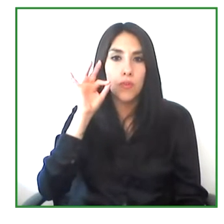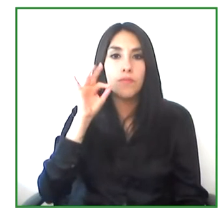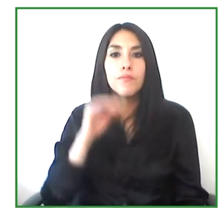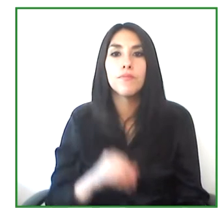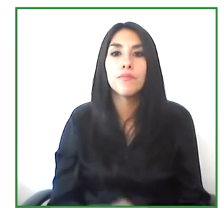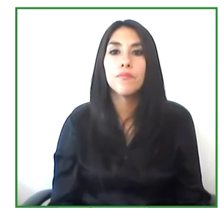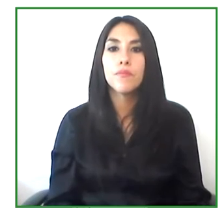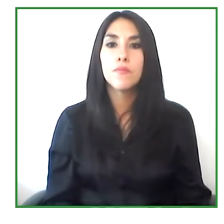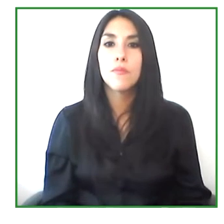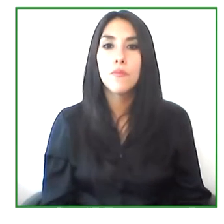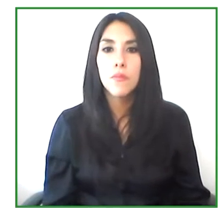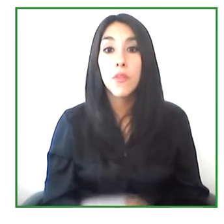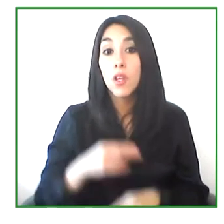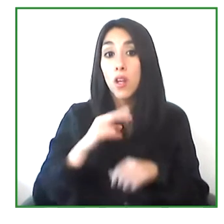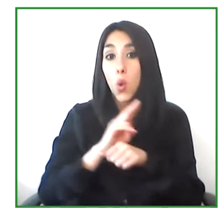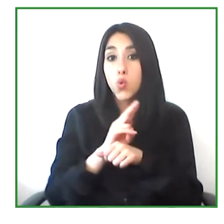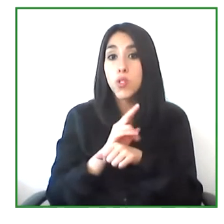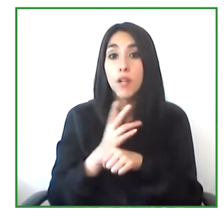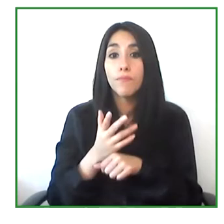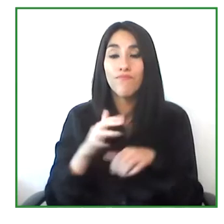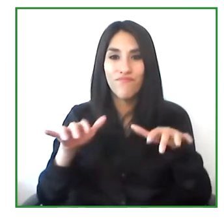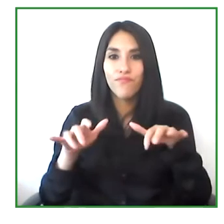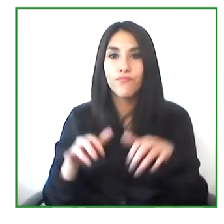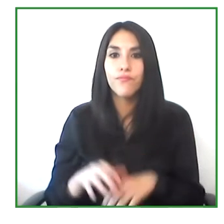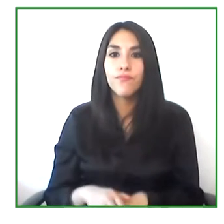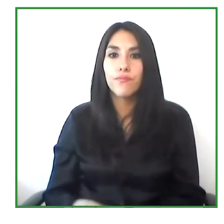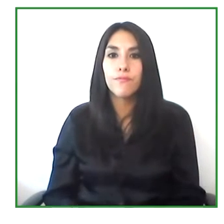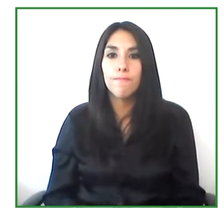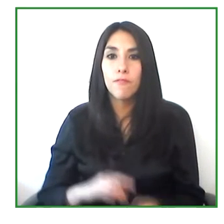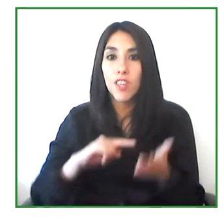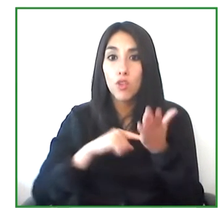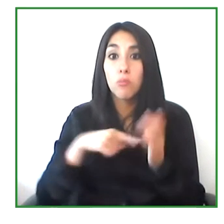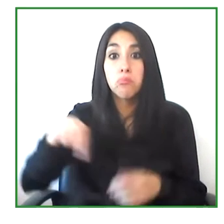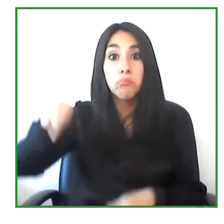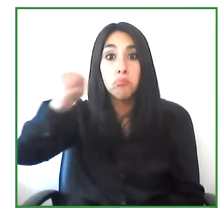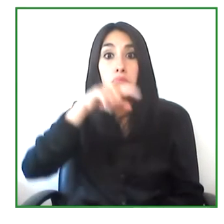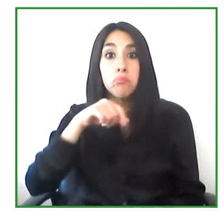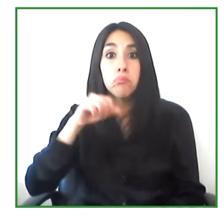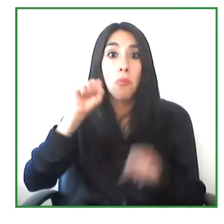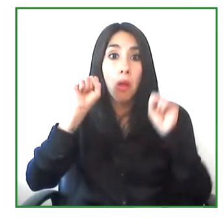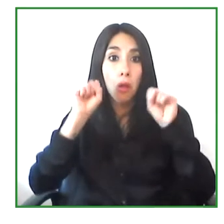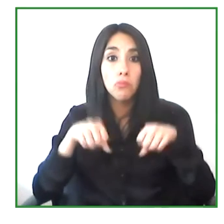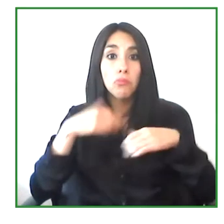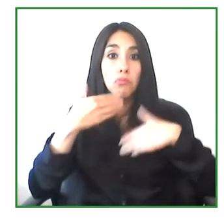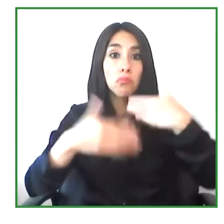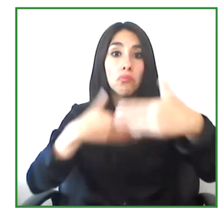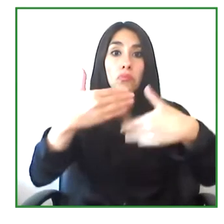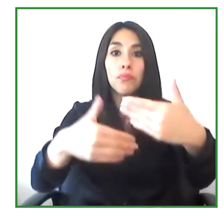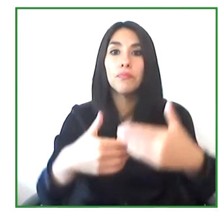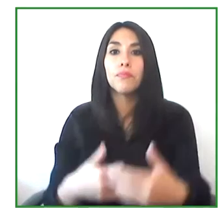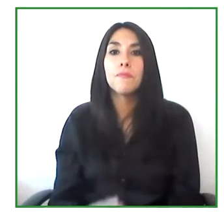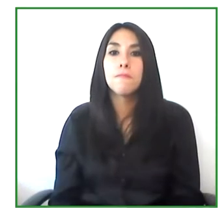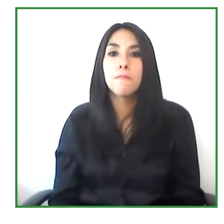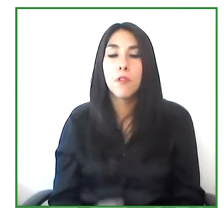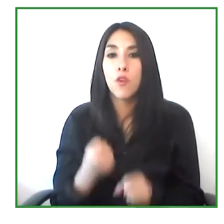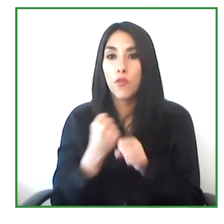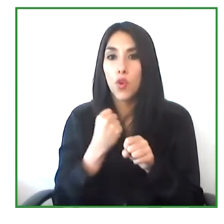the use of blind me so they can improve their labor performance or work performance.